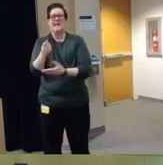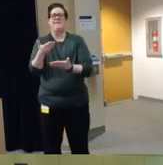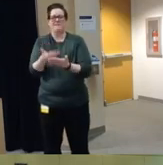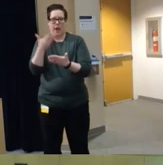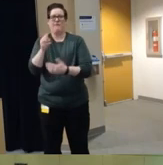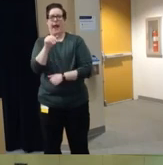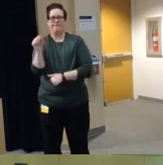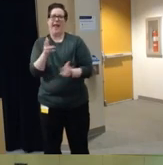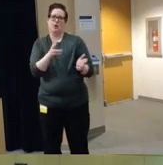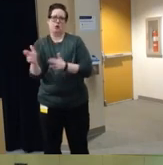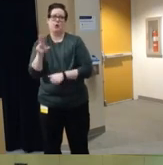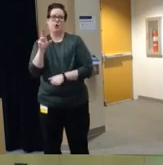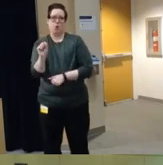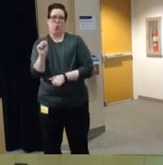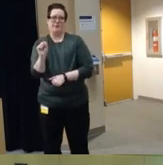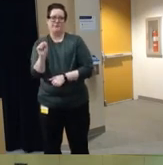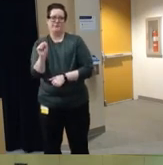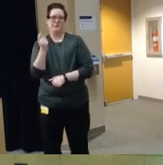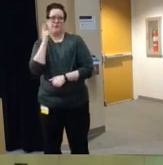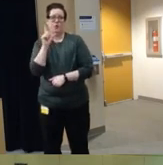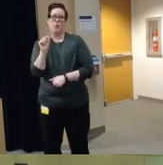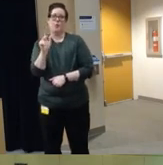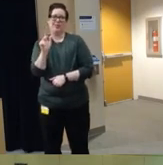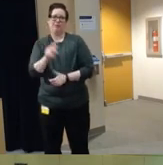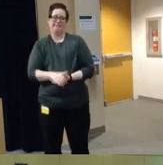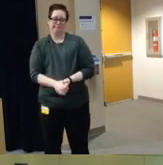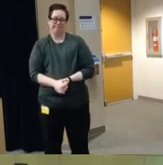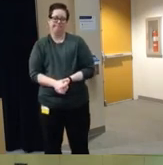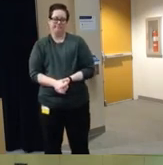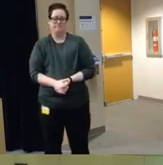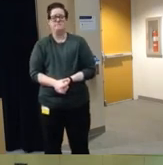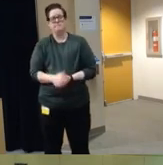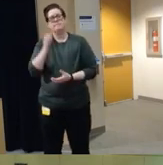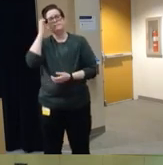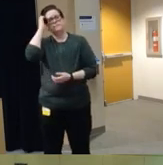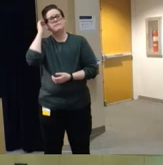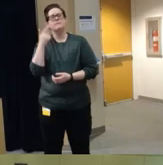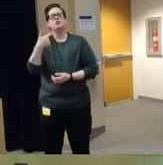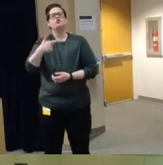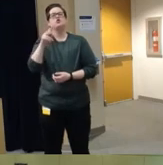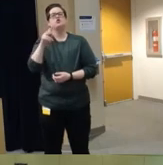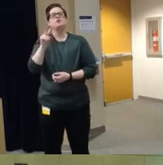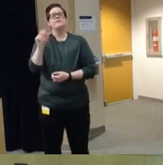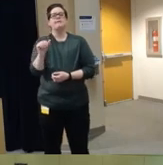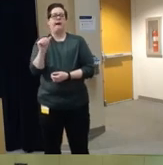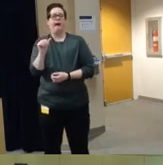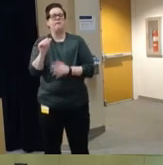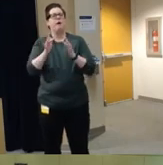so far this so far um in the year um and the gun violence archive is an online archive of